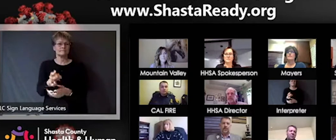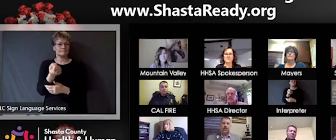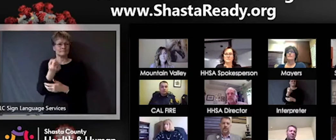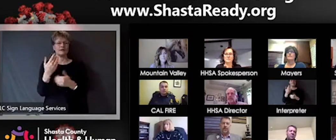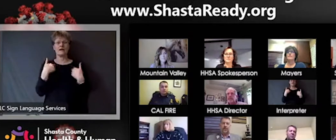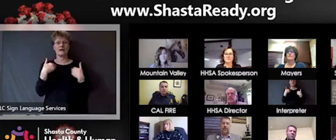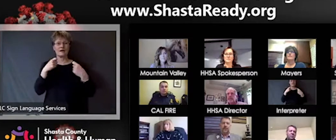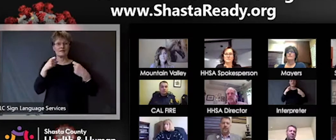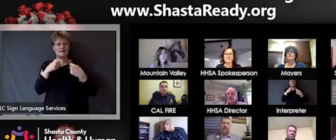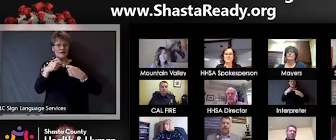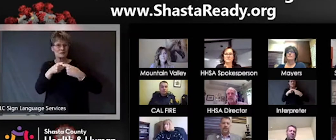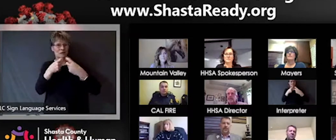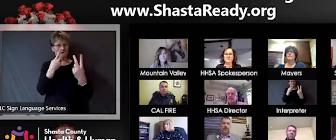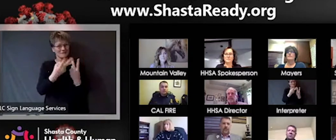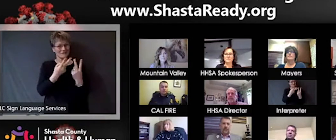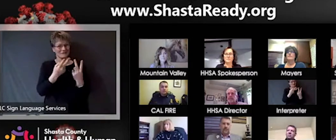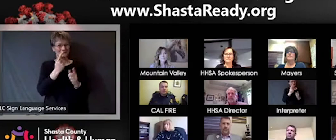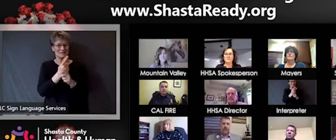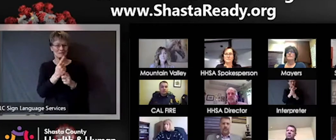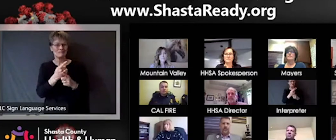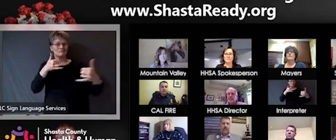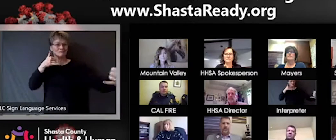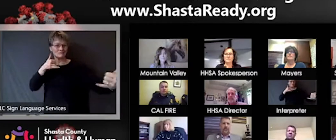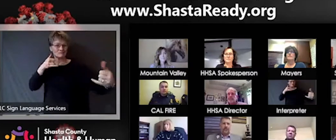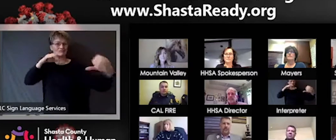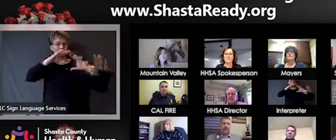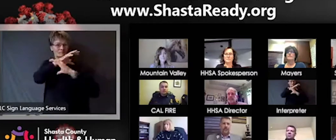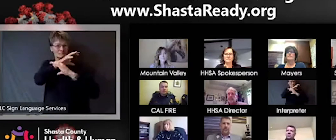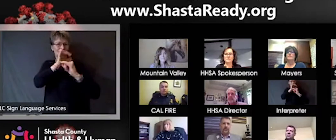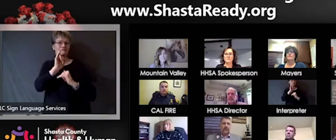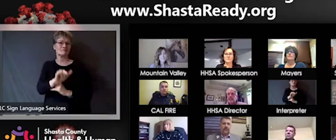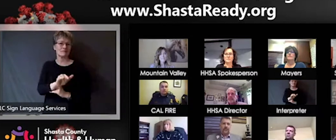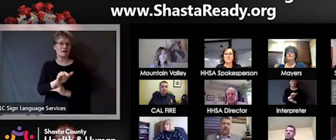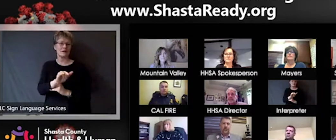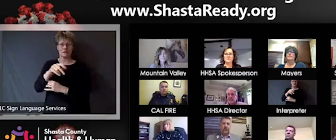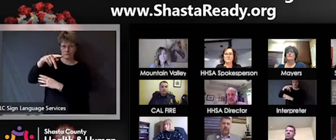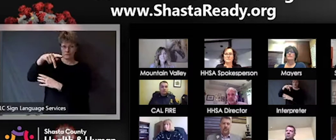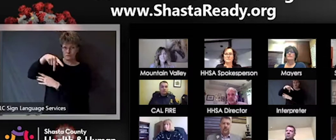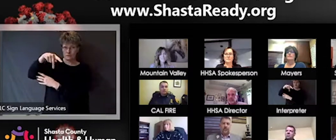helpful. The PPE shortages are well-known and community members are really